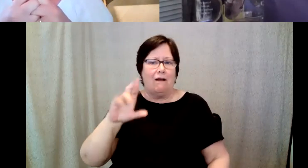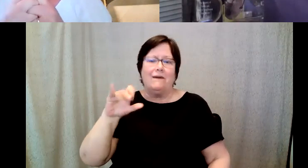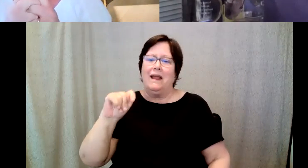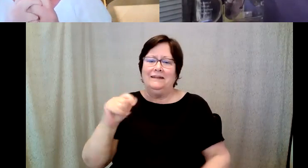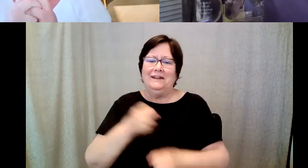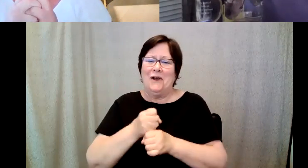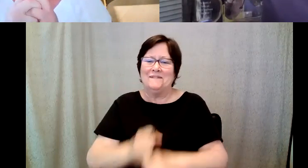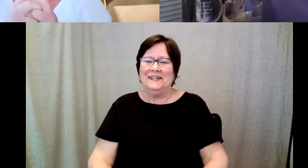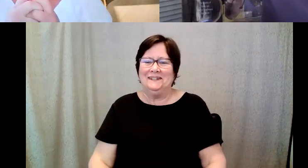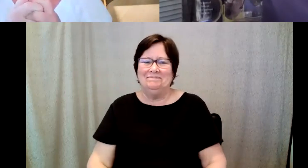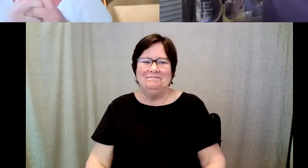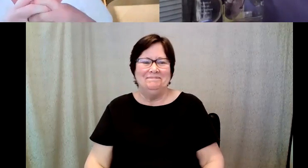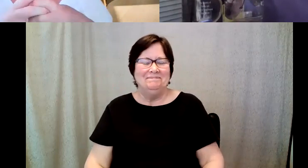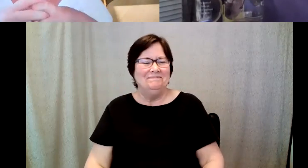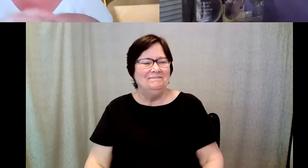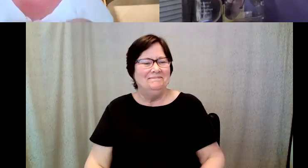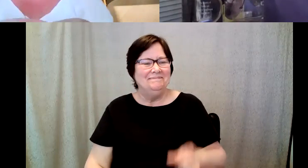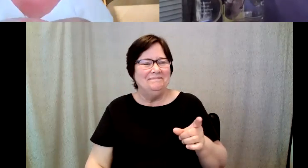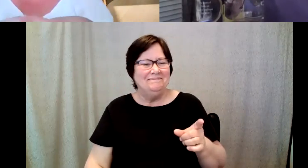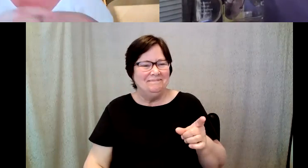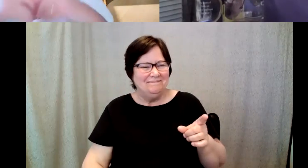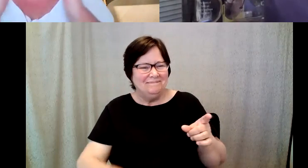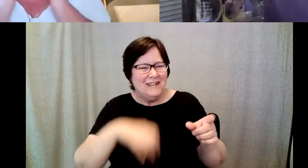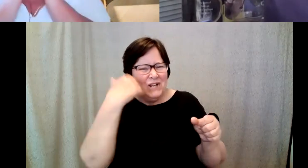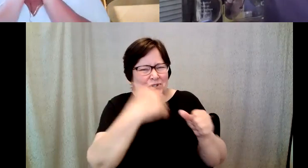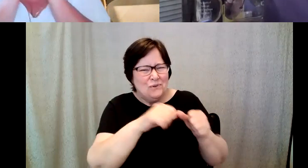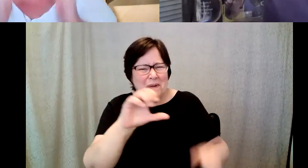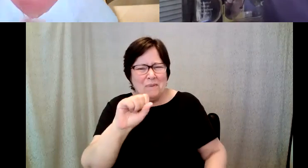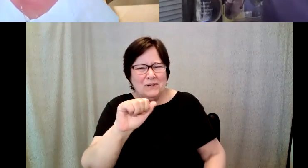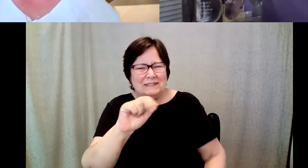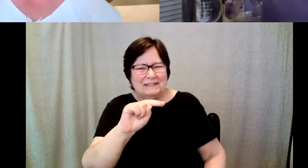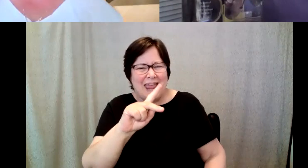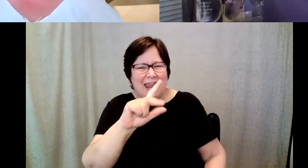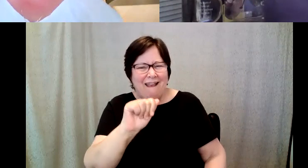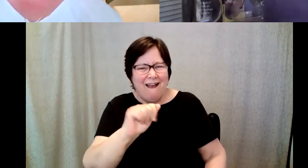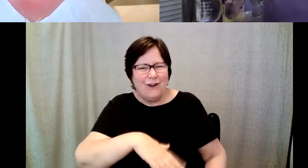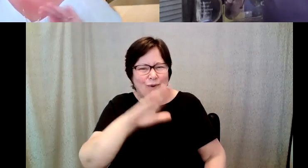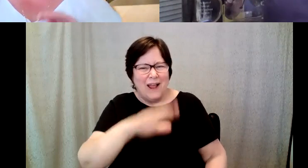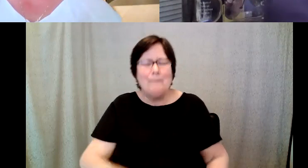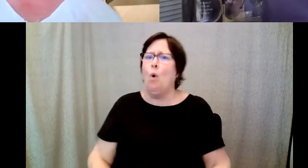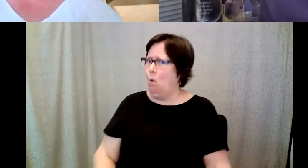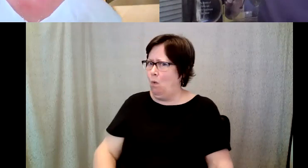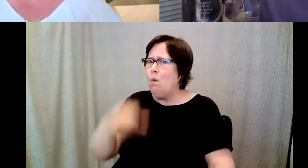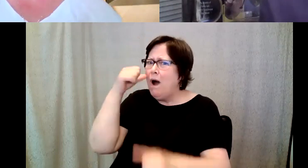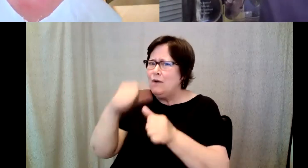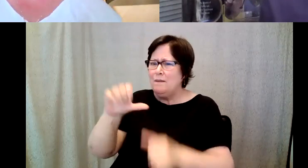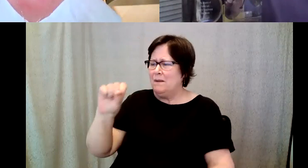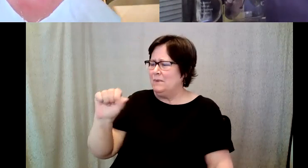D. Major Cohen: I remember, I remember Sanka. D. Major Cohen: Very well, yeah. D. Major Cohen: That was one of my. D. Major Cohen: One of my grandmother's favorites I'm.